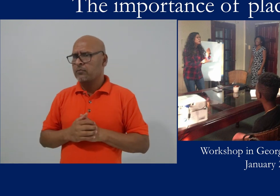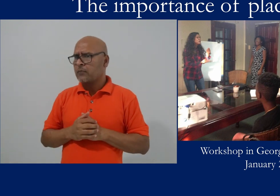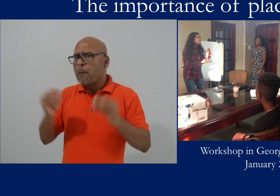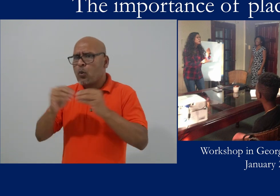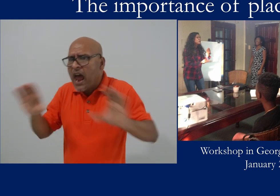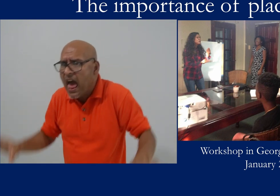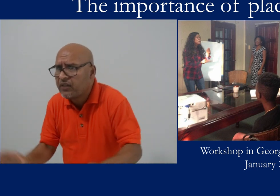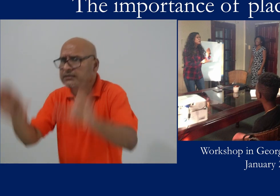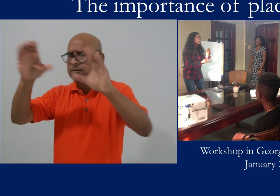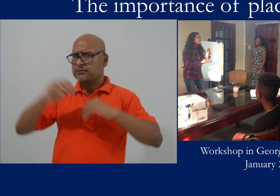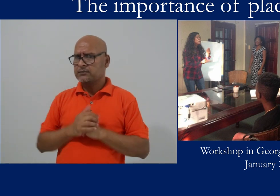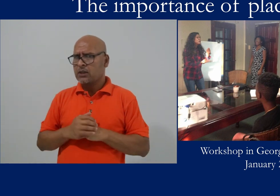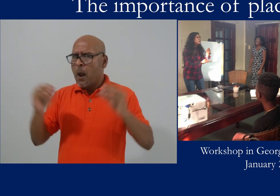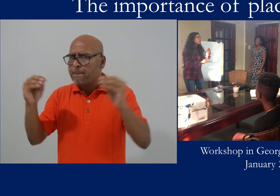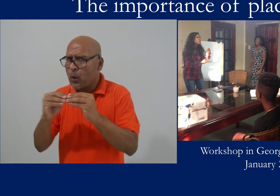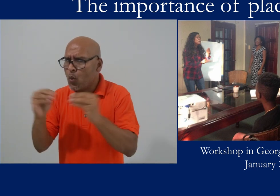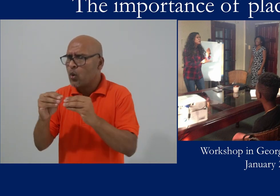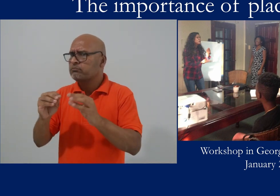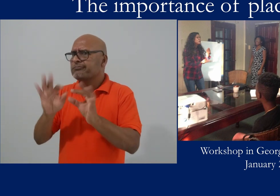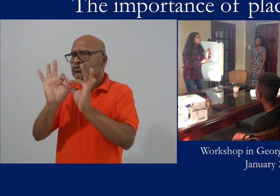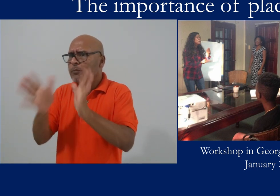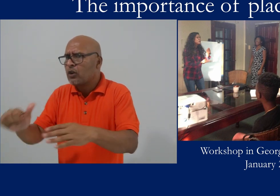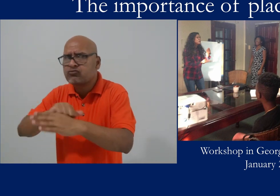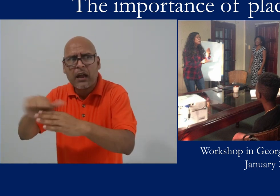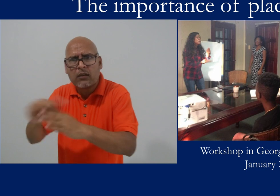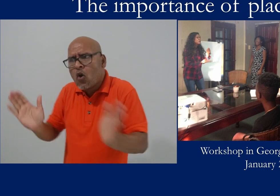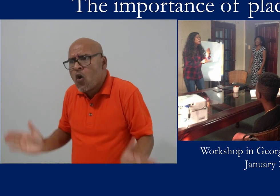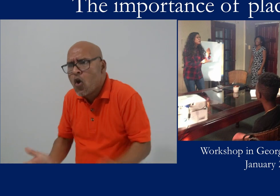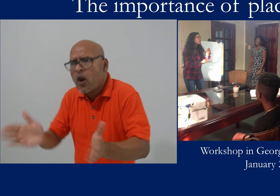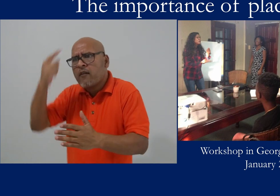for example supporting deaf leadership, supporting interpreter training,